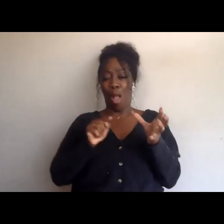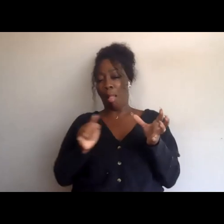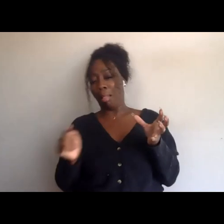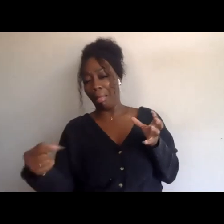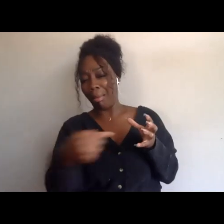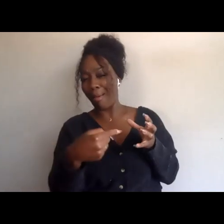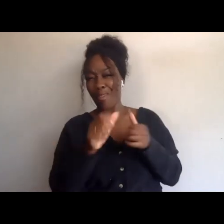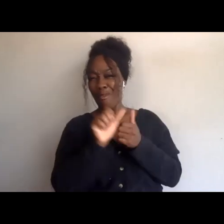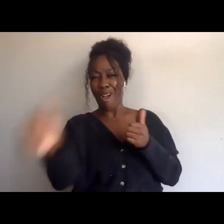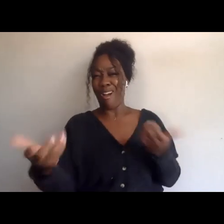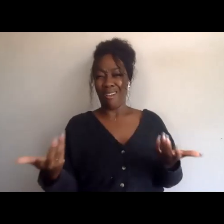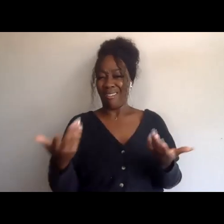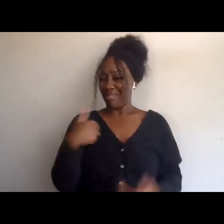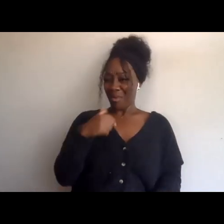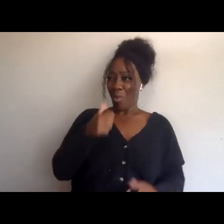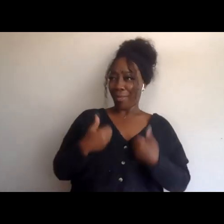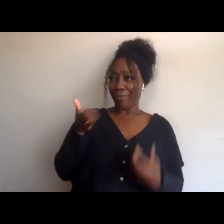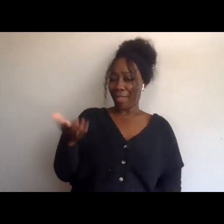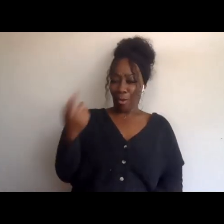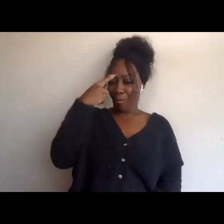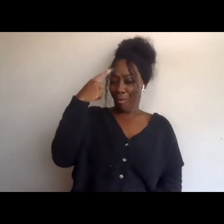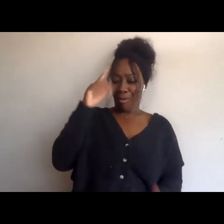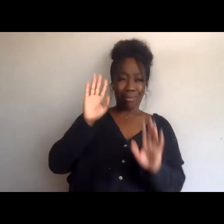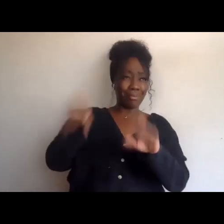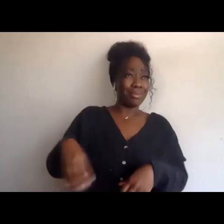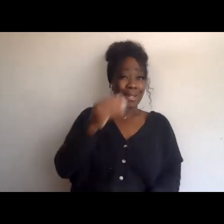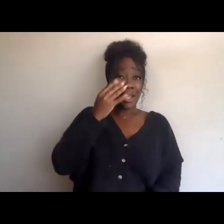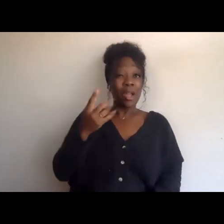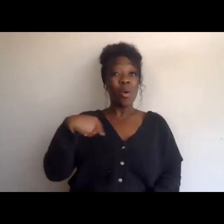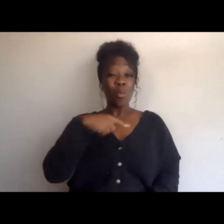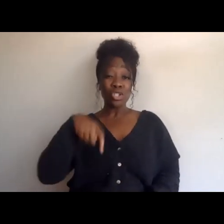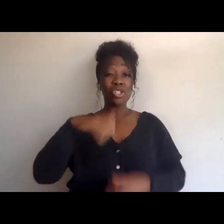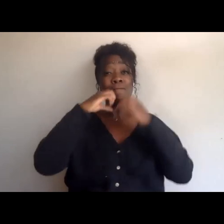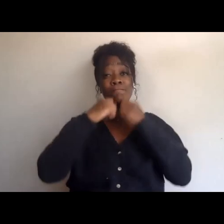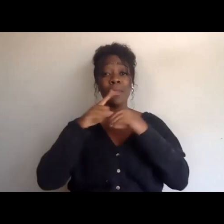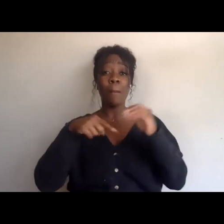what does this have to do with us, right? Shouldn't we be focusing on Black liberation?